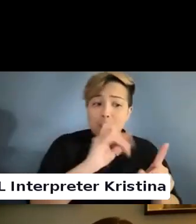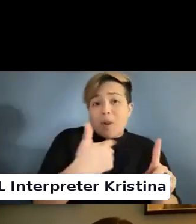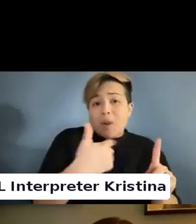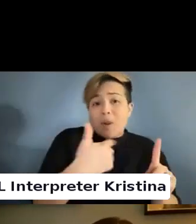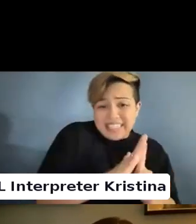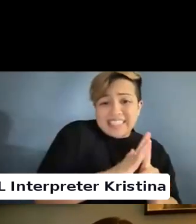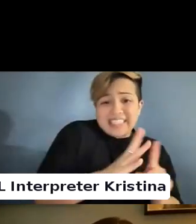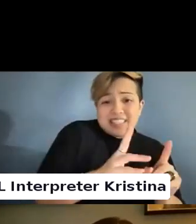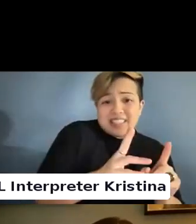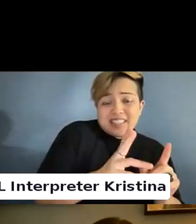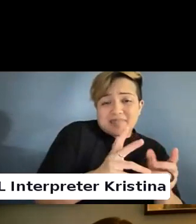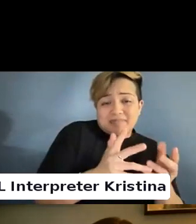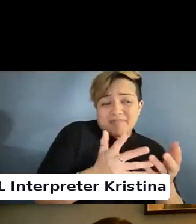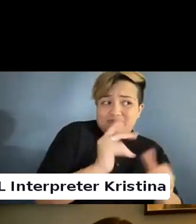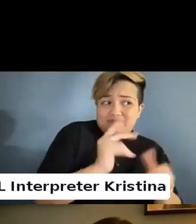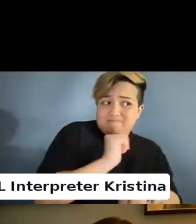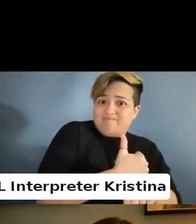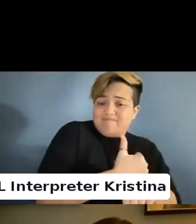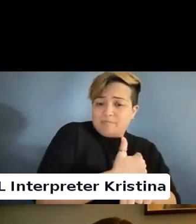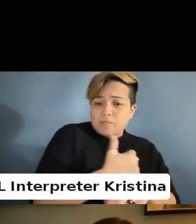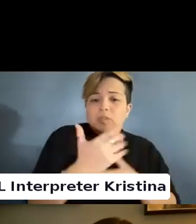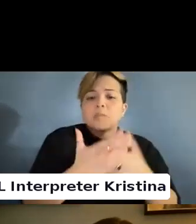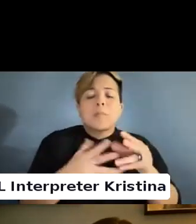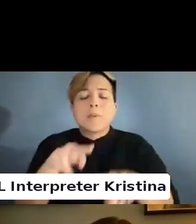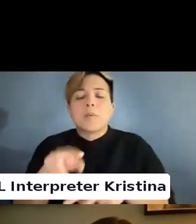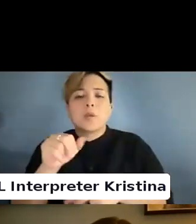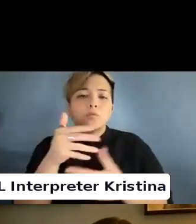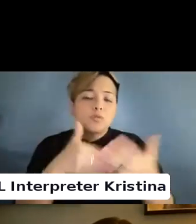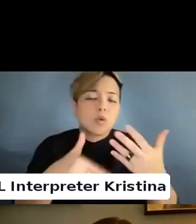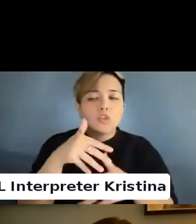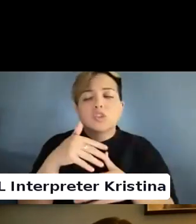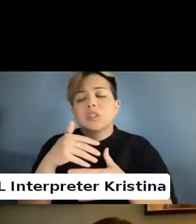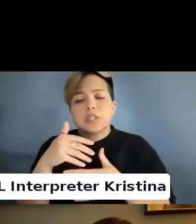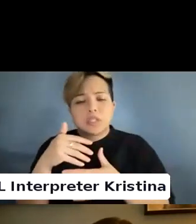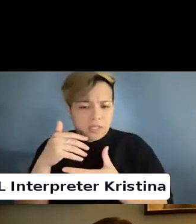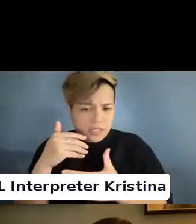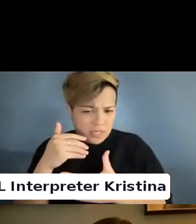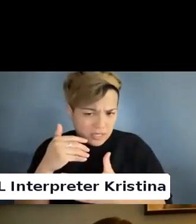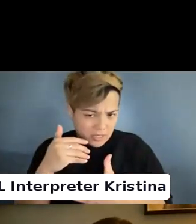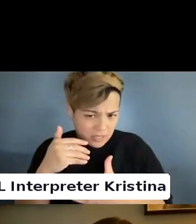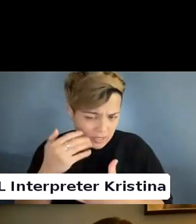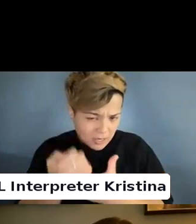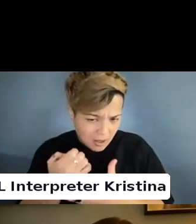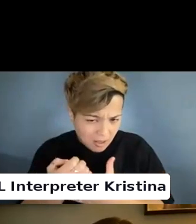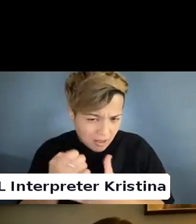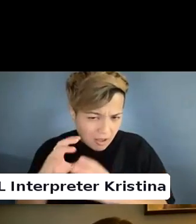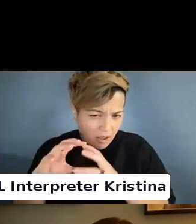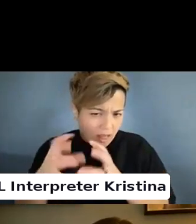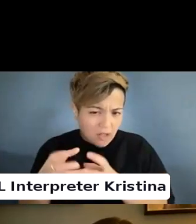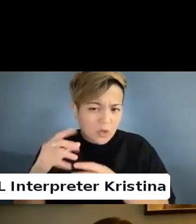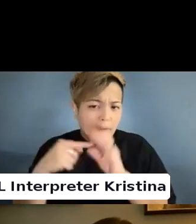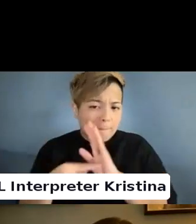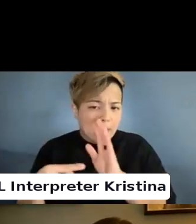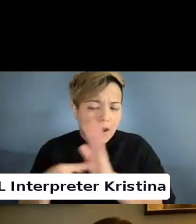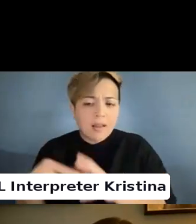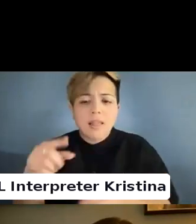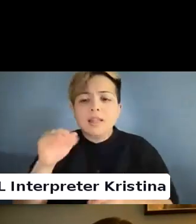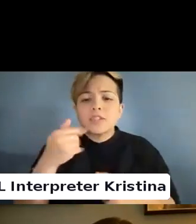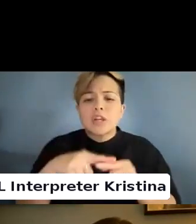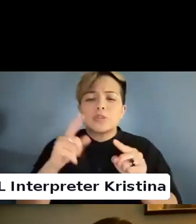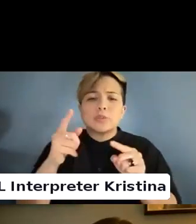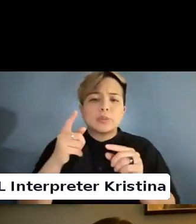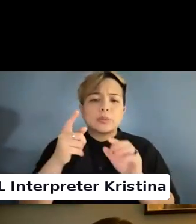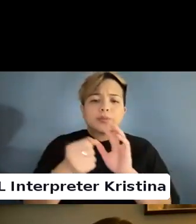I know that a lot of people are looking more at the social ecological models and the stigmatizing